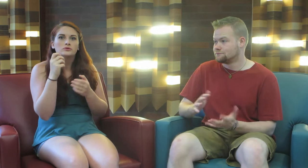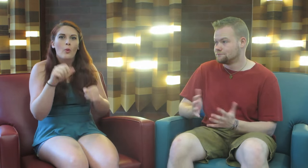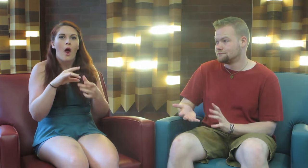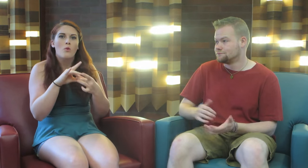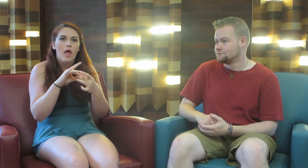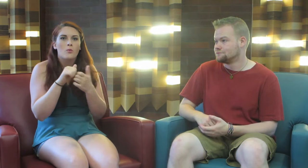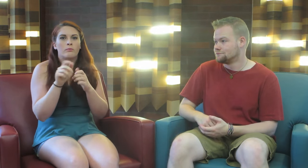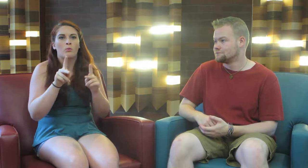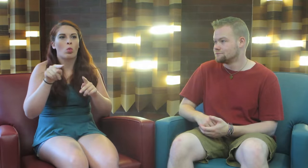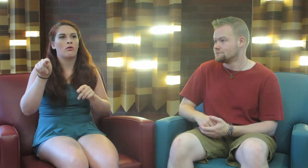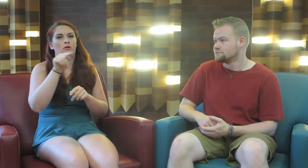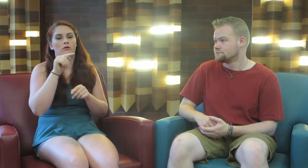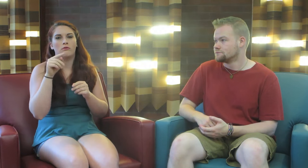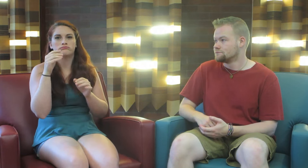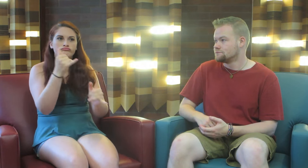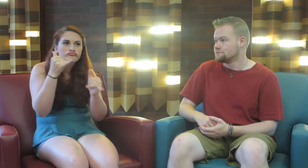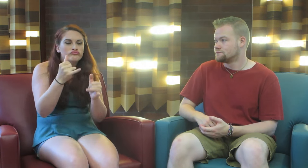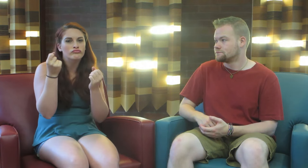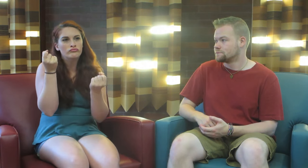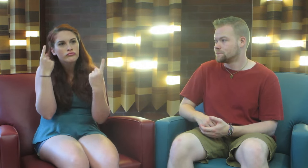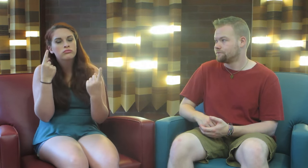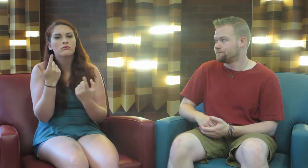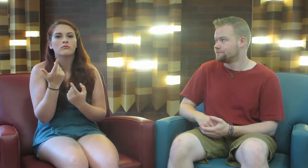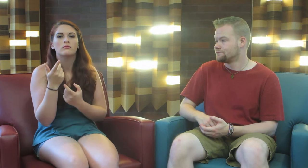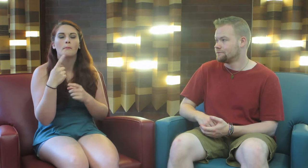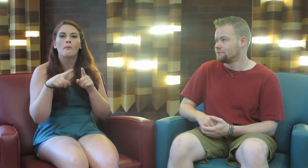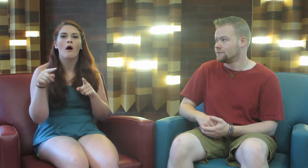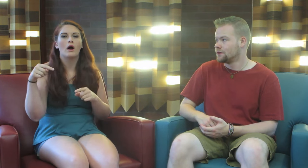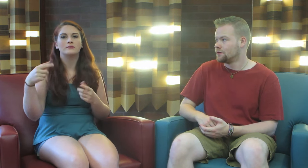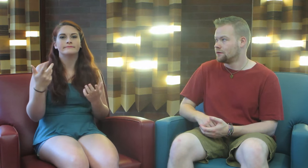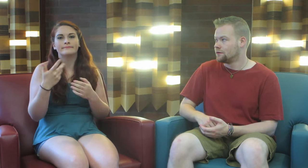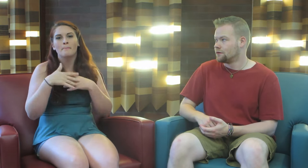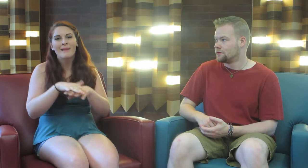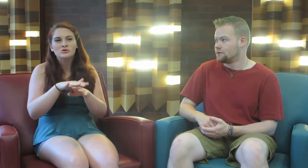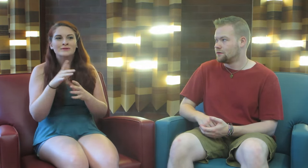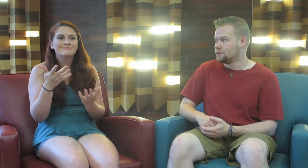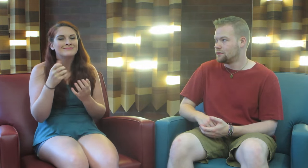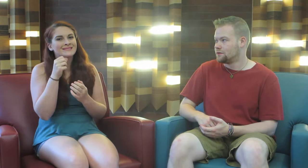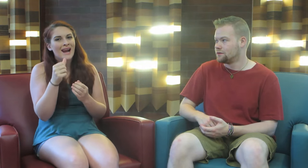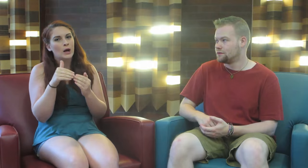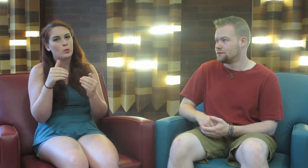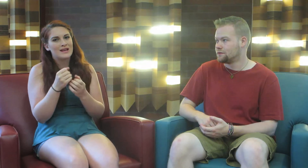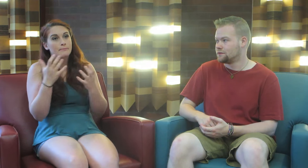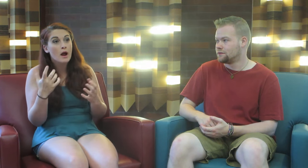you can relate with people that are the same, that understand. But mainstream is not equal as much.